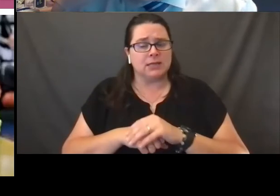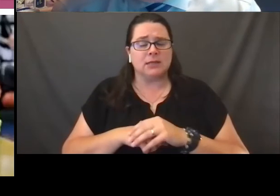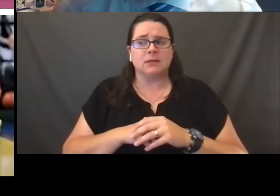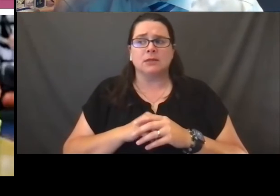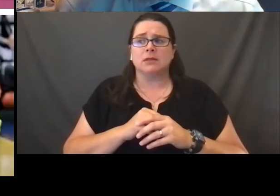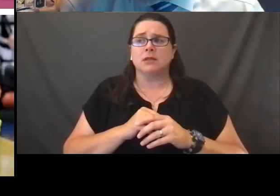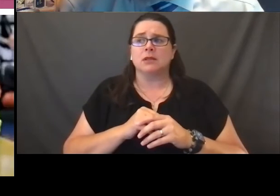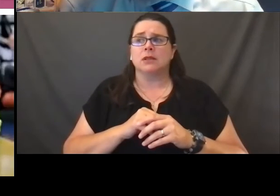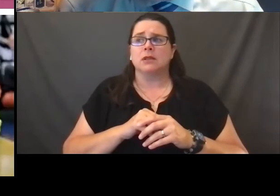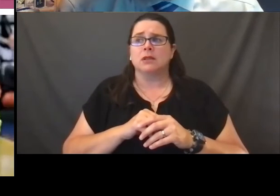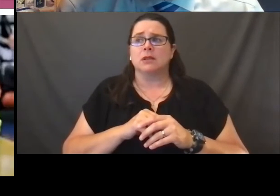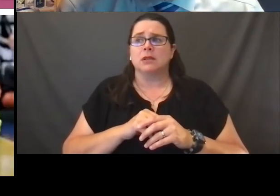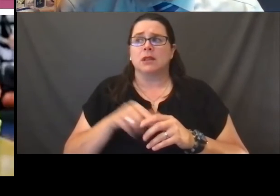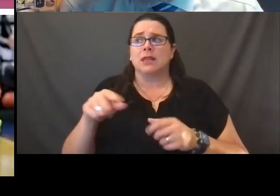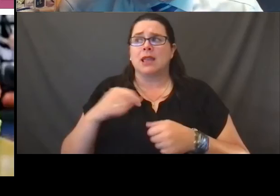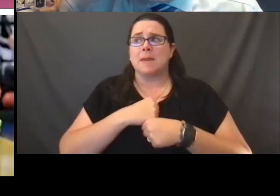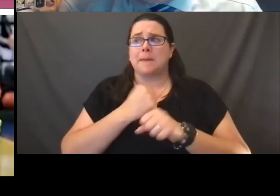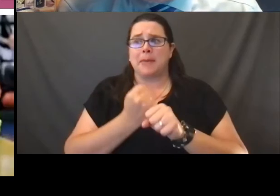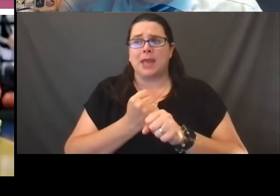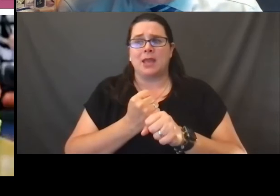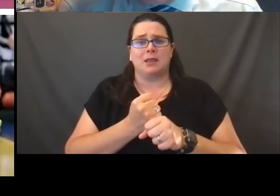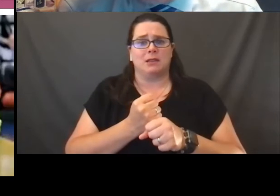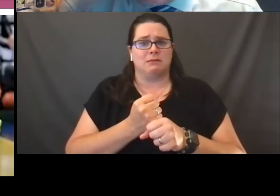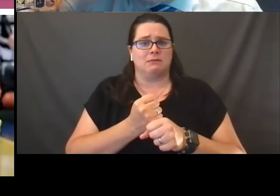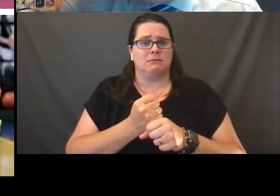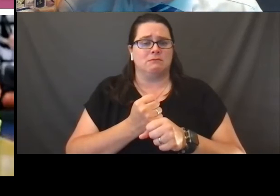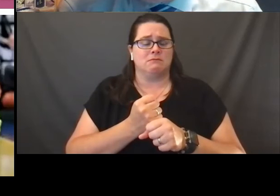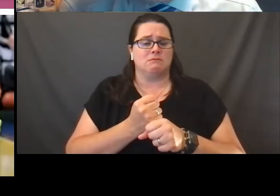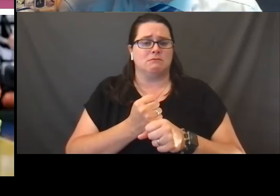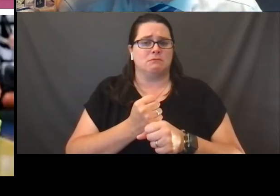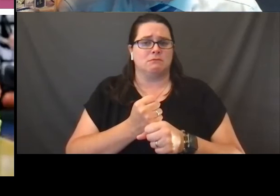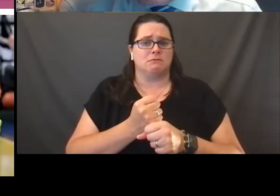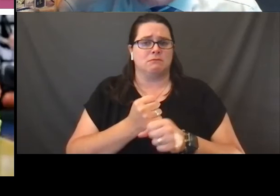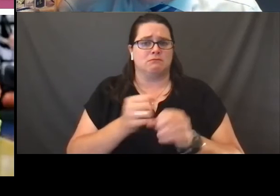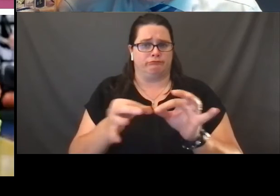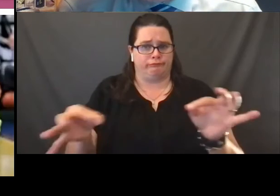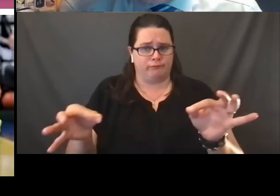they make this affirmation about the importance of science